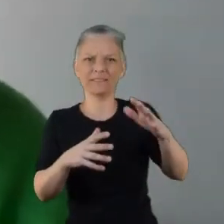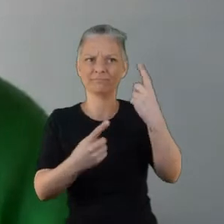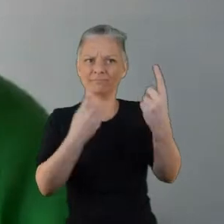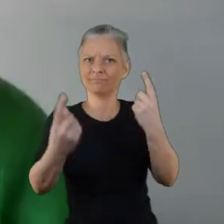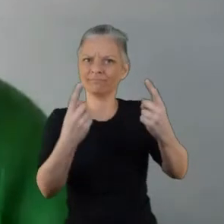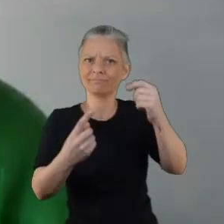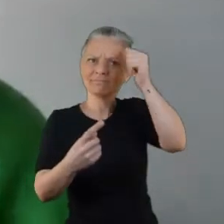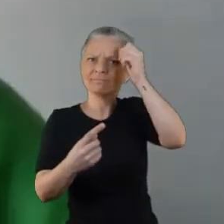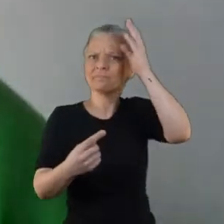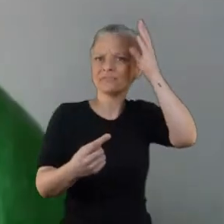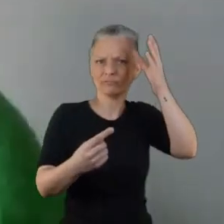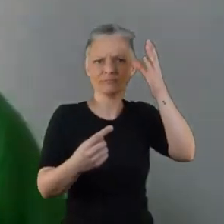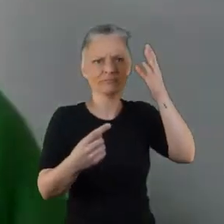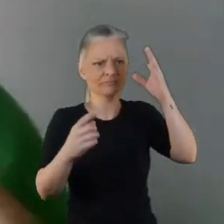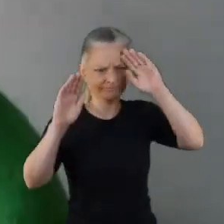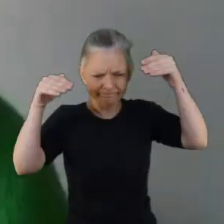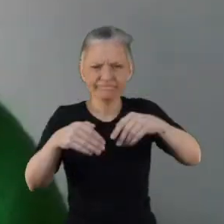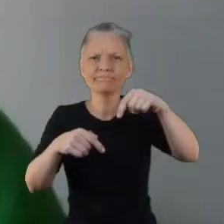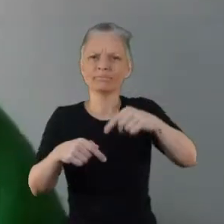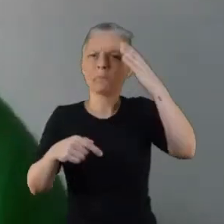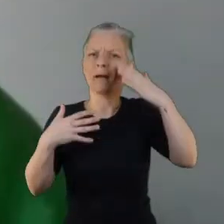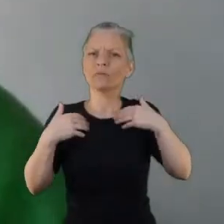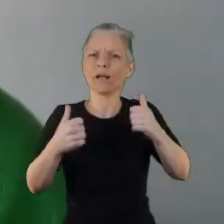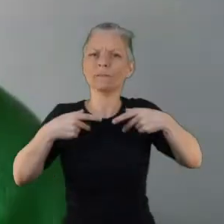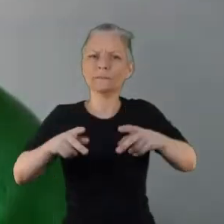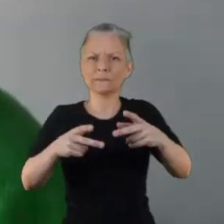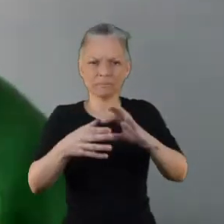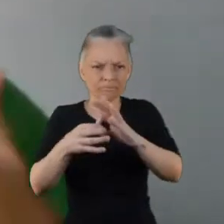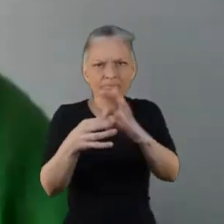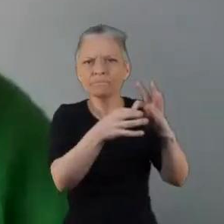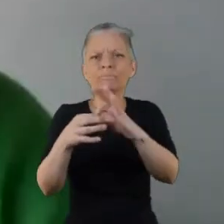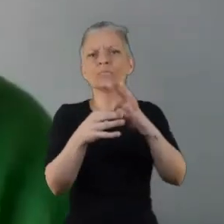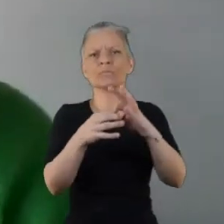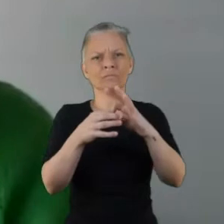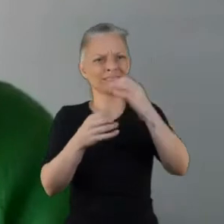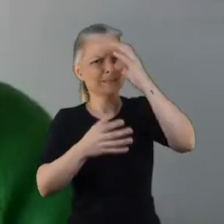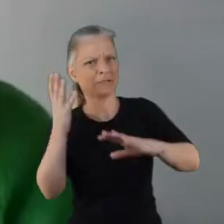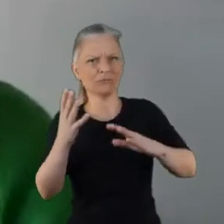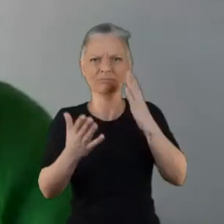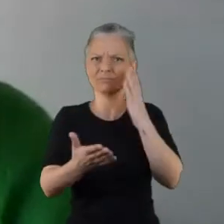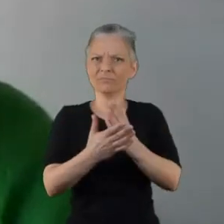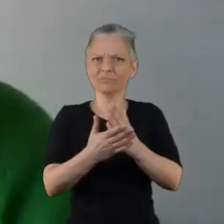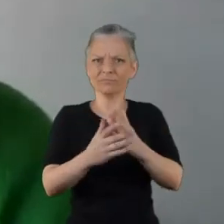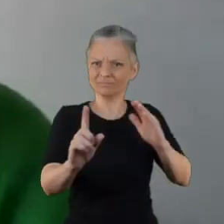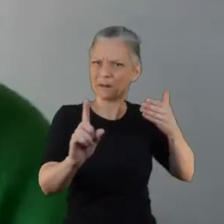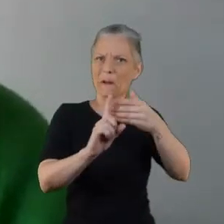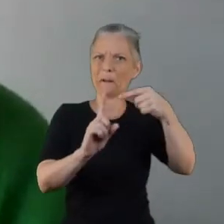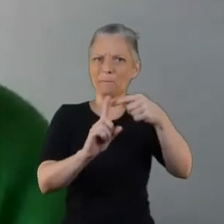So I've got a question for all of our guests: why do you feel it's important to include lived experience.